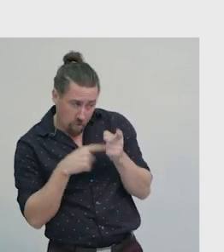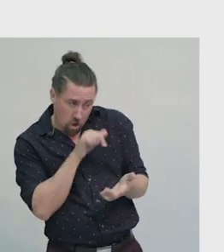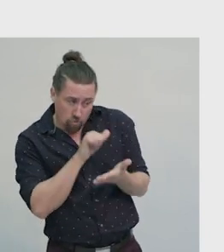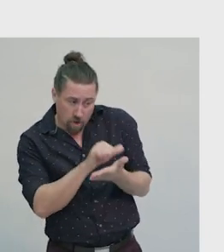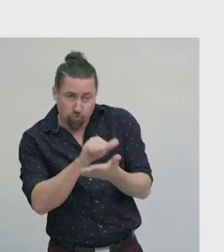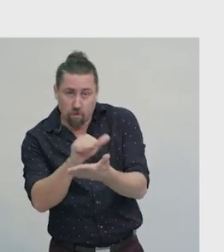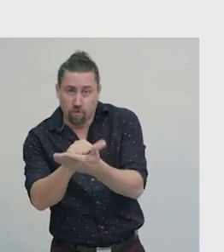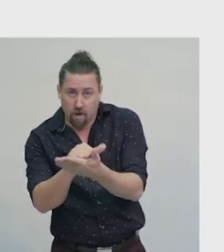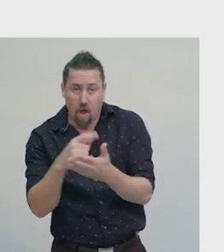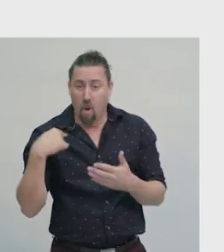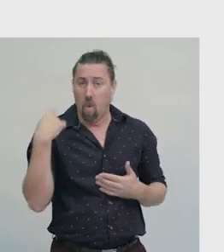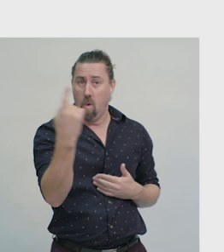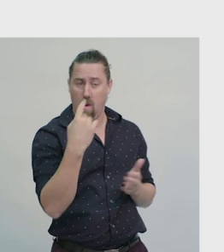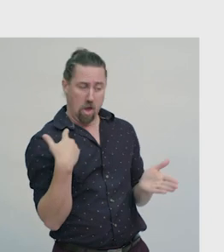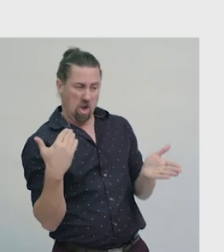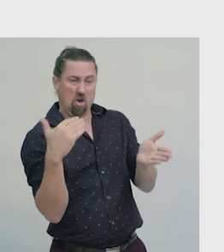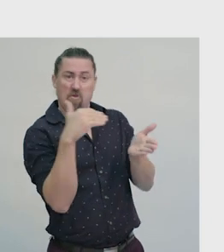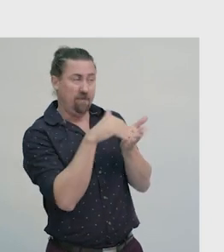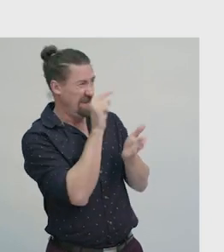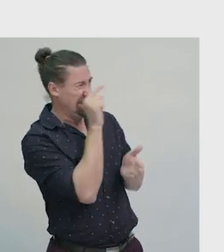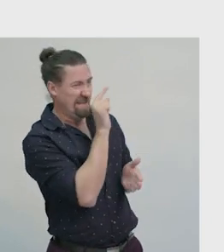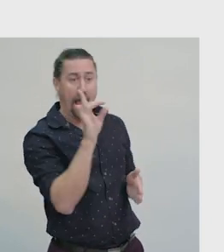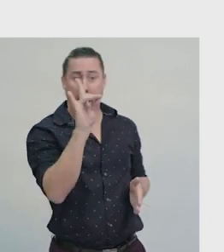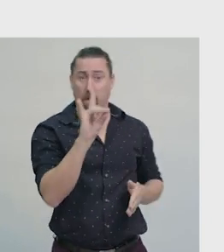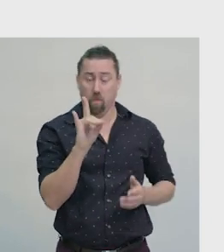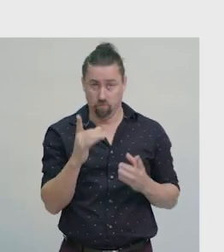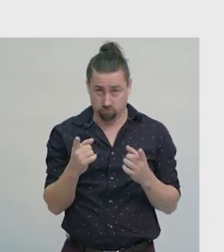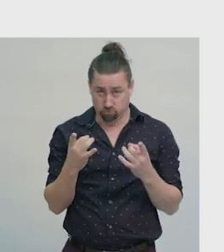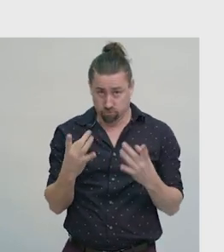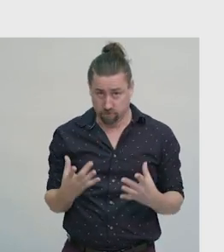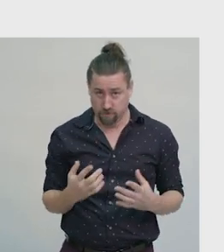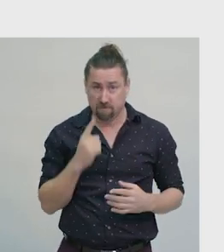we will end up at the same animal. Ready?